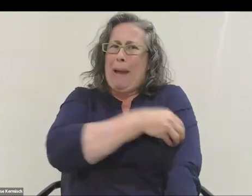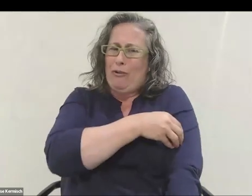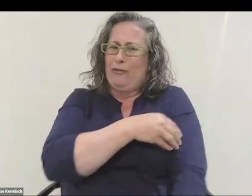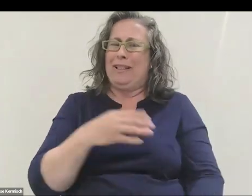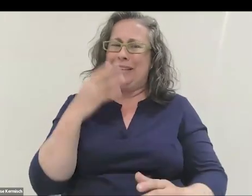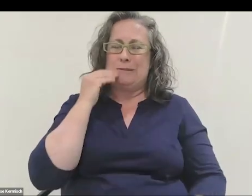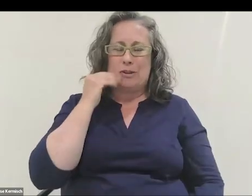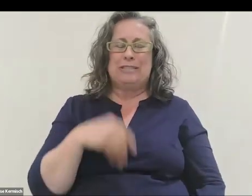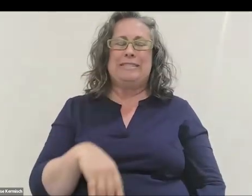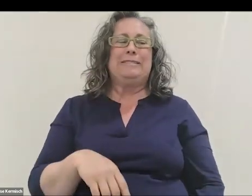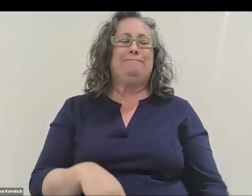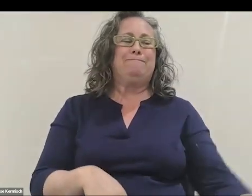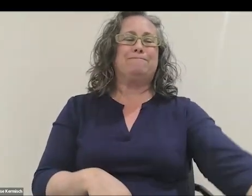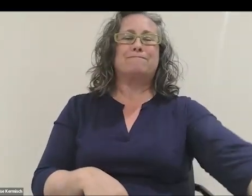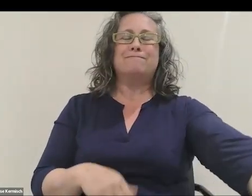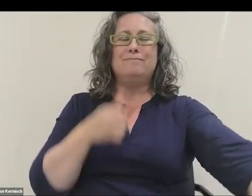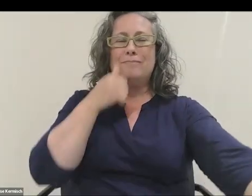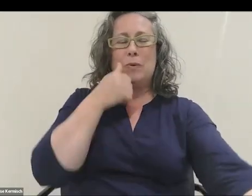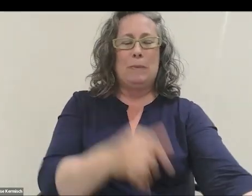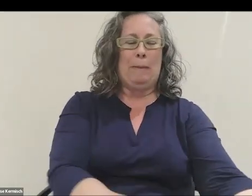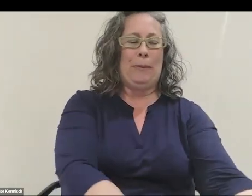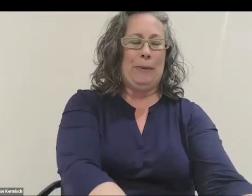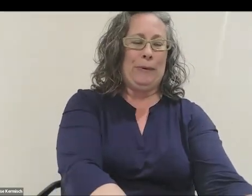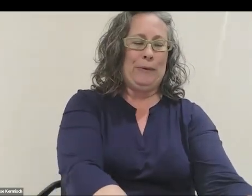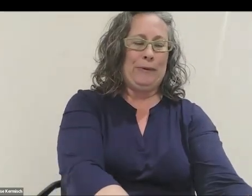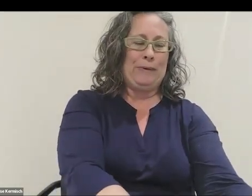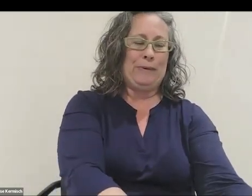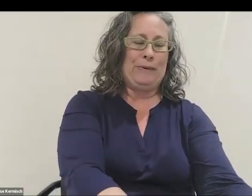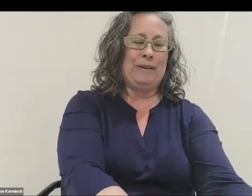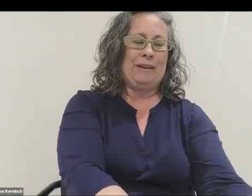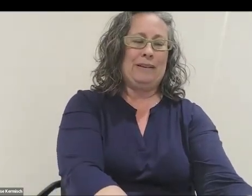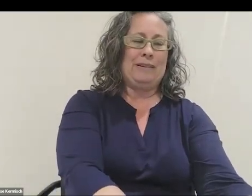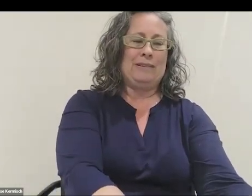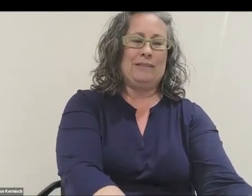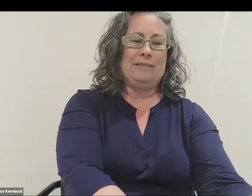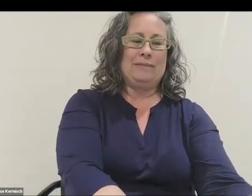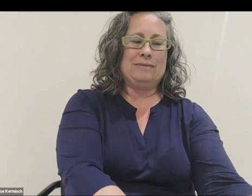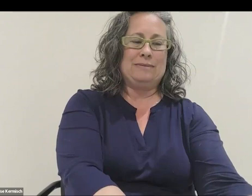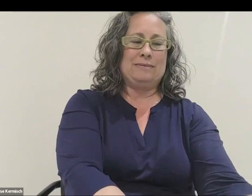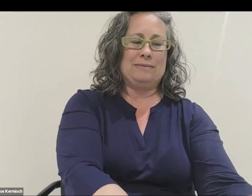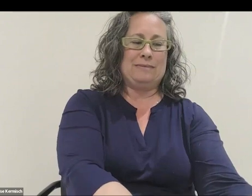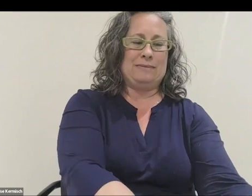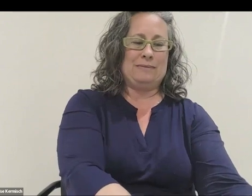I remember looking out into the blackness of space and if anyone's seen that movie Donnie Darko, there's this thing where they have